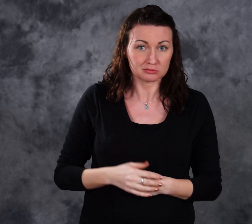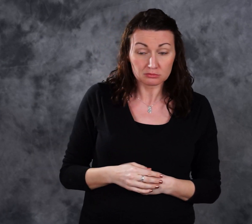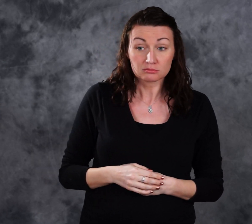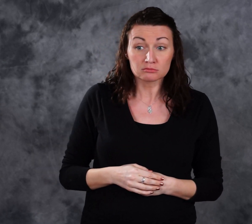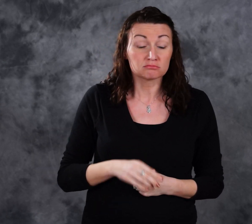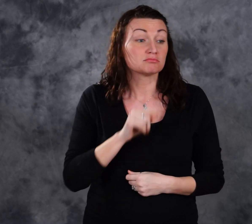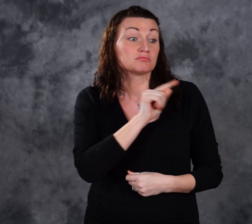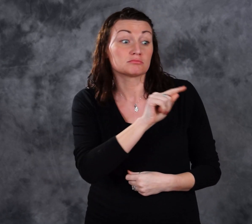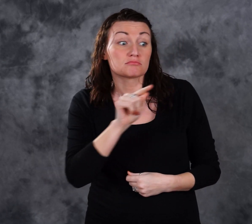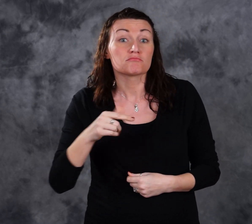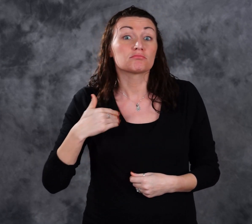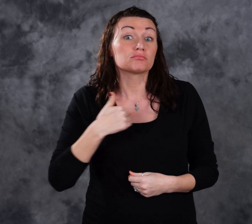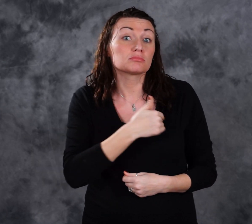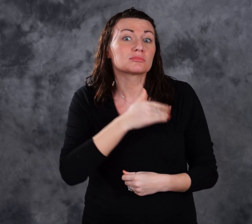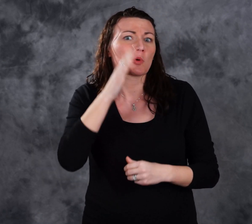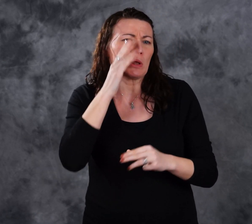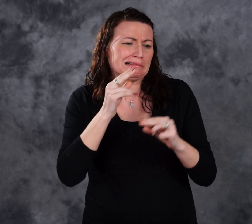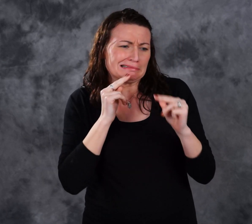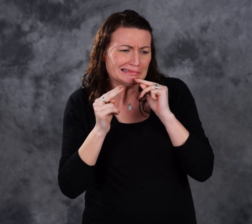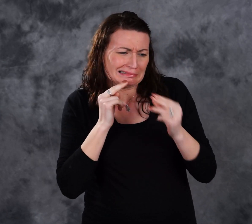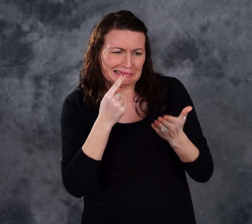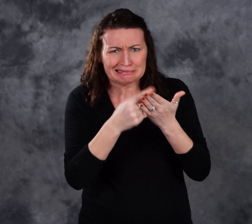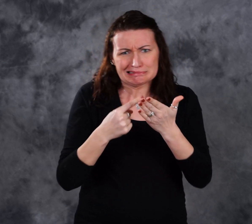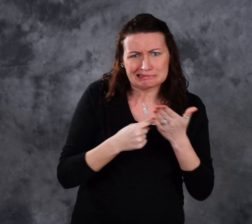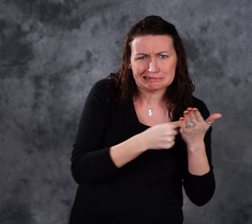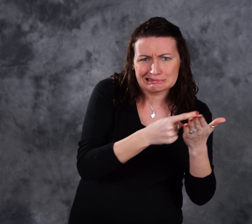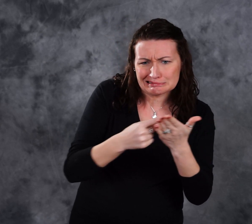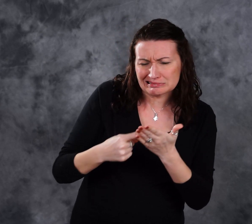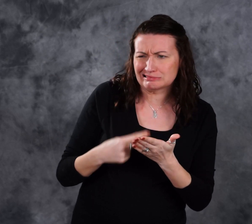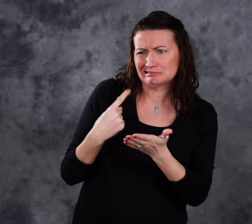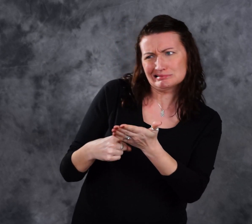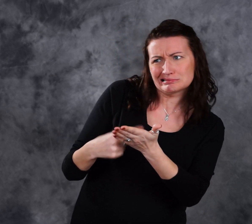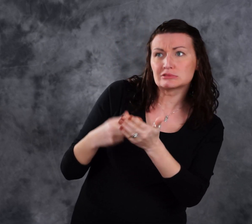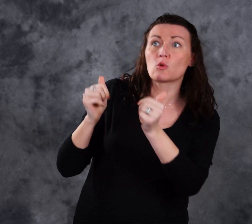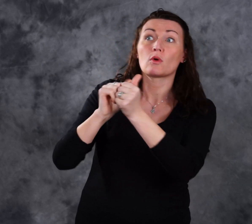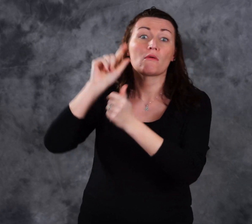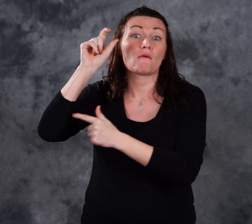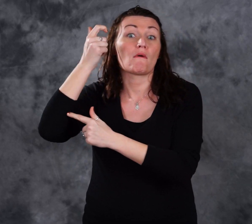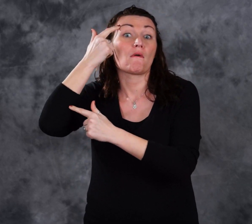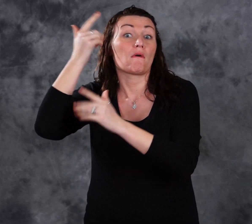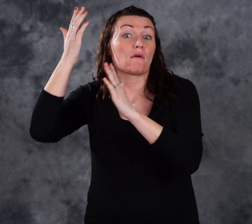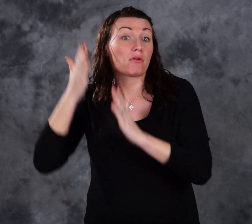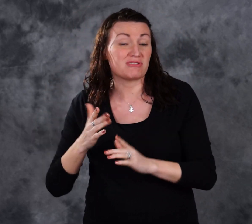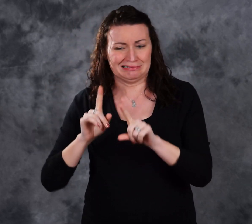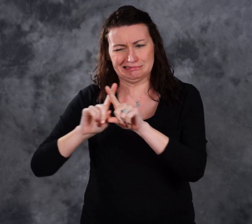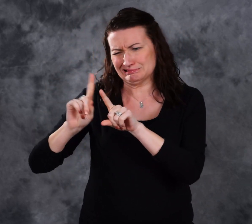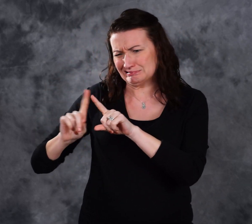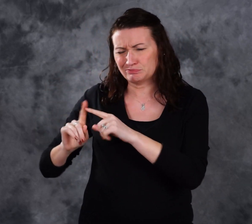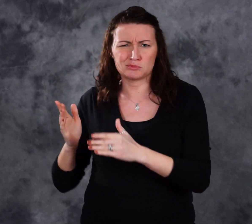These members will negotiate with each other and with the Governor over the differences